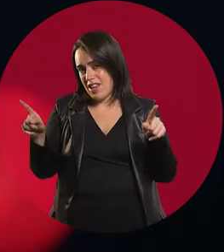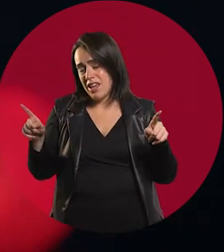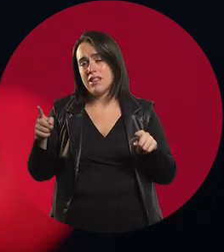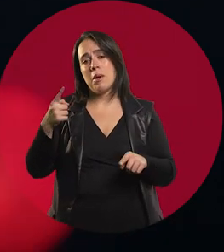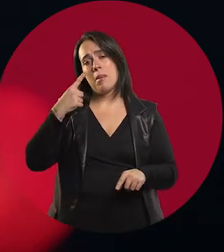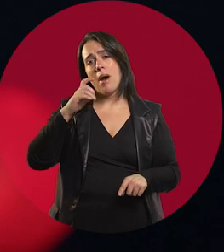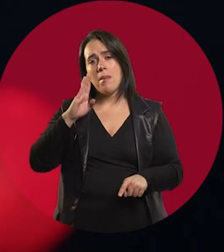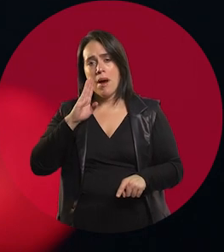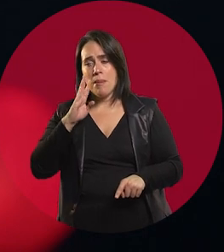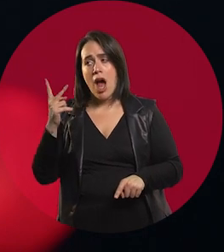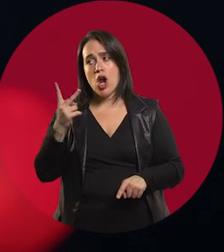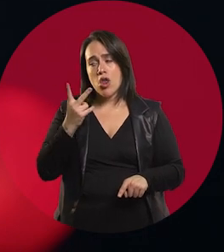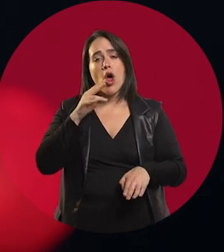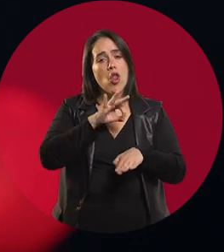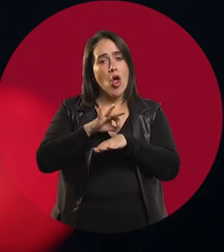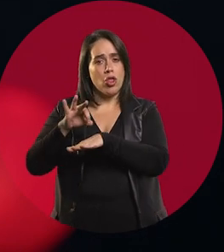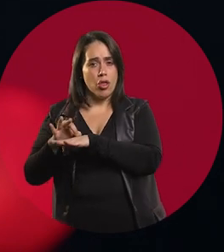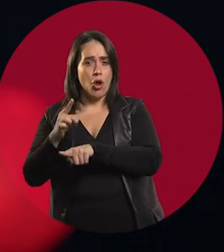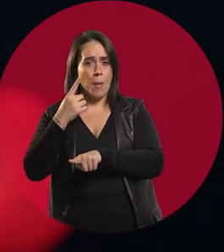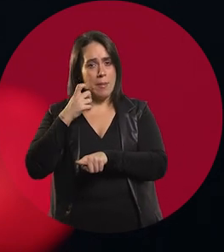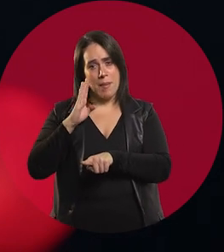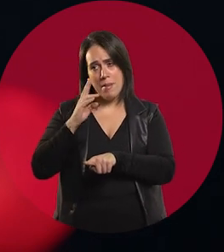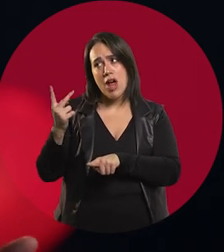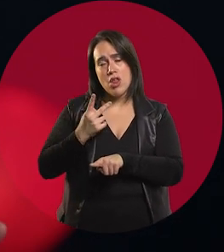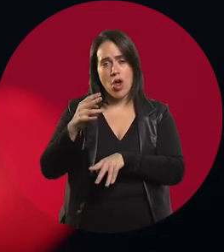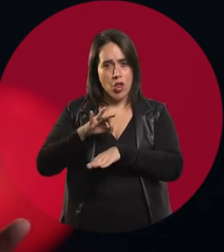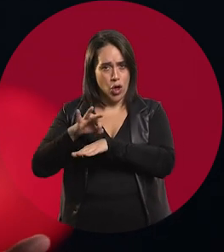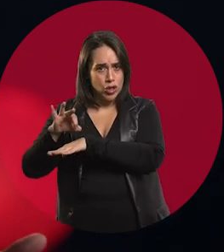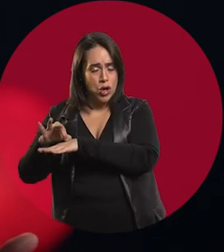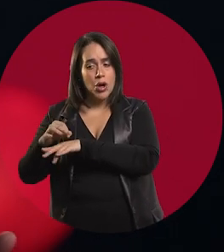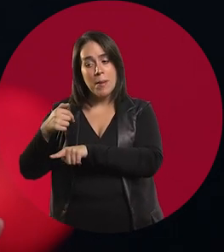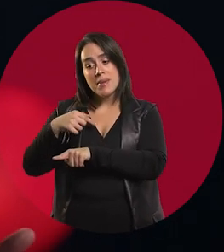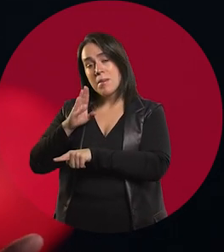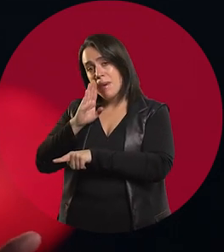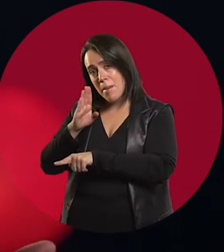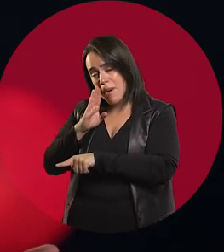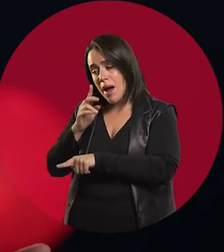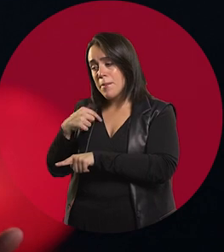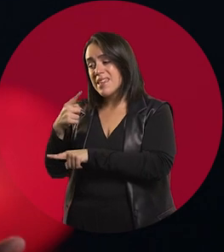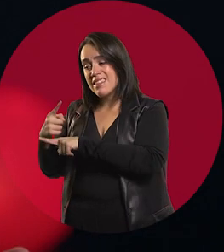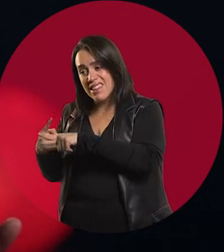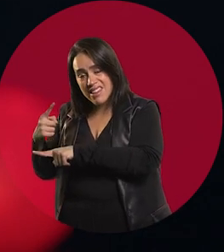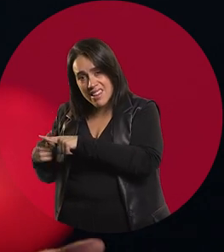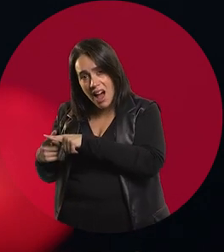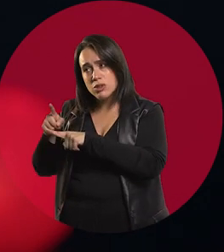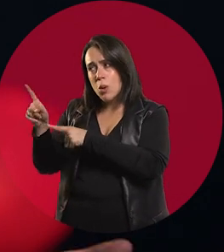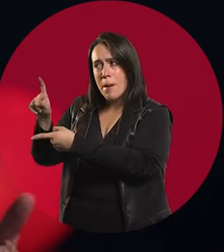My parents are both doctors, and so are my two aunts, and they're married to doctors.